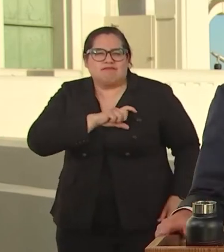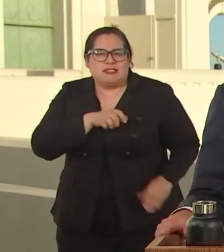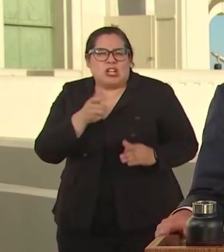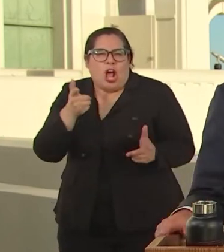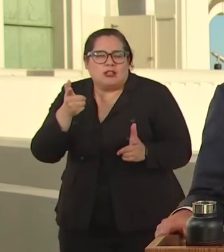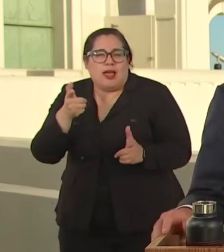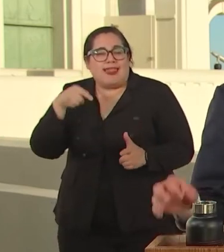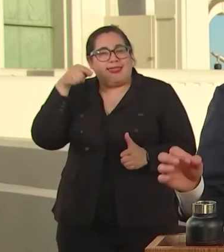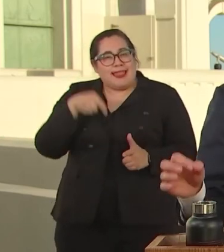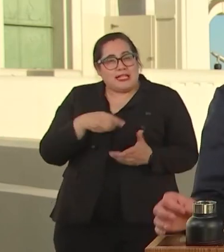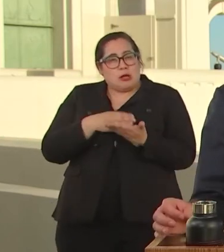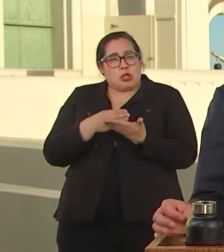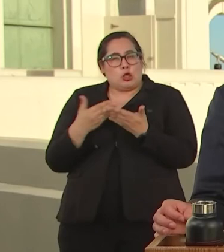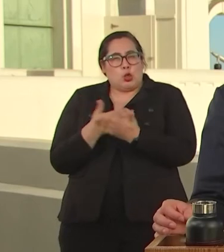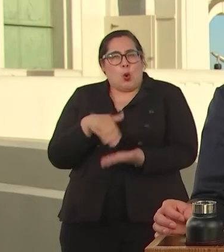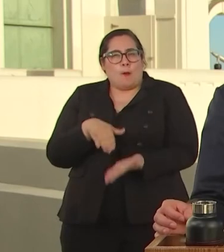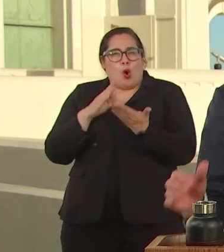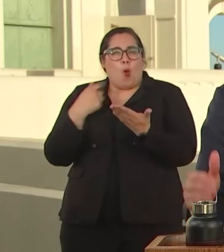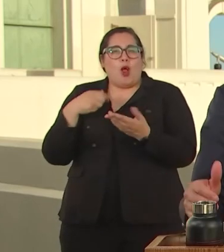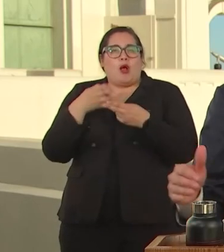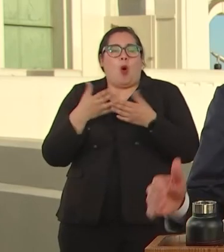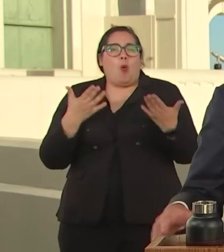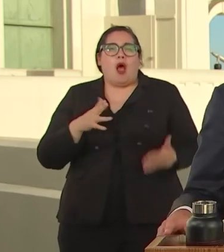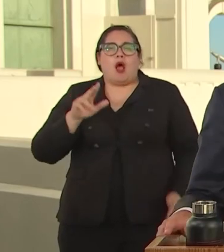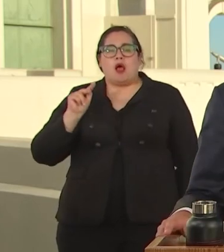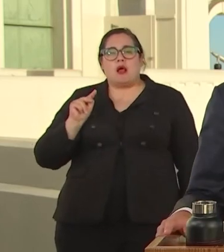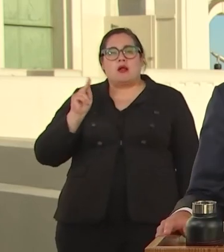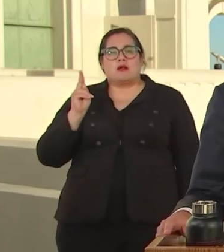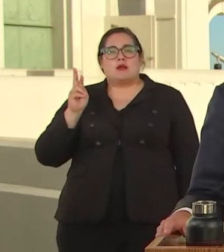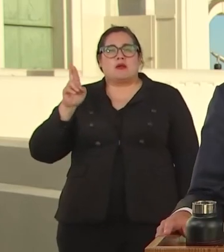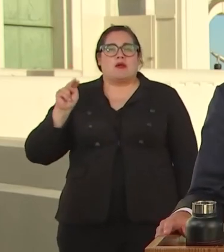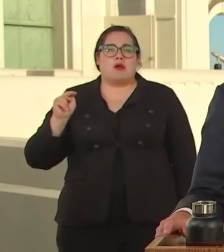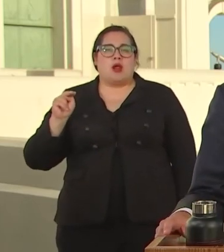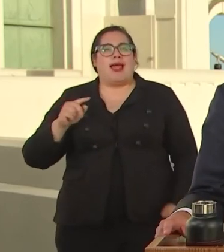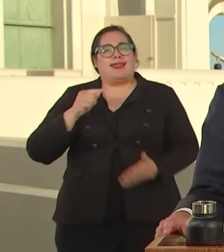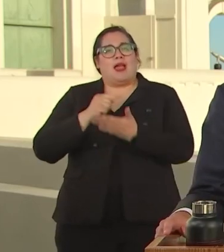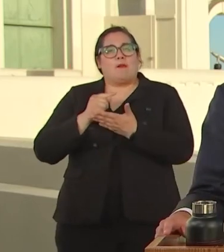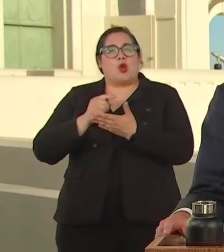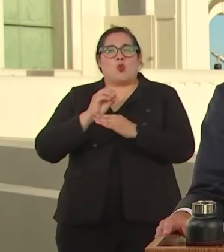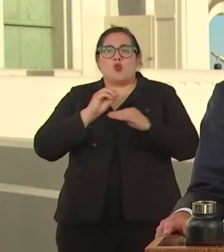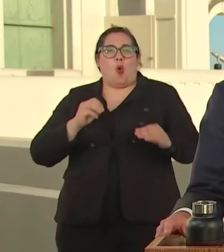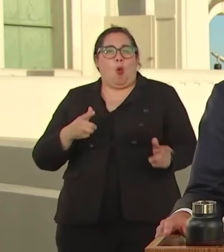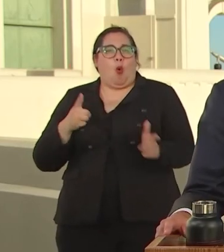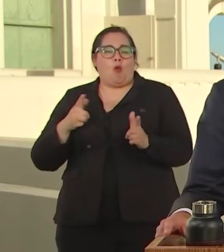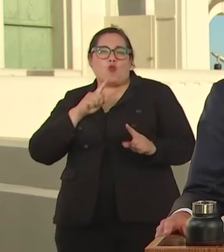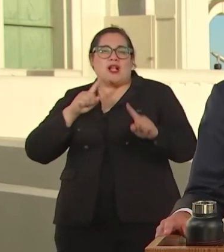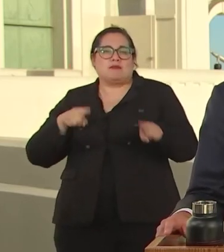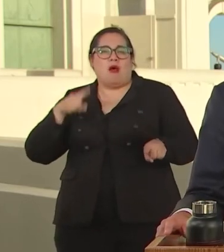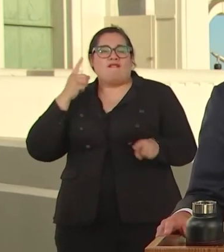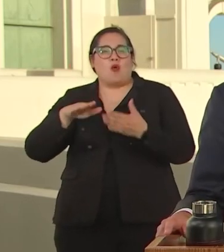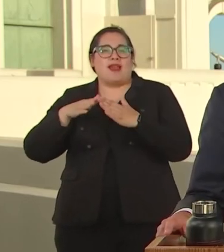CALL TURN, THERAPEUTIC UNARMED